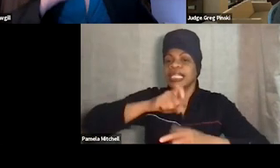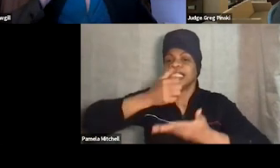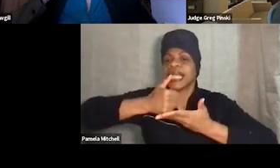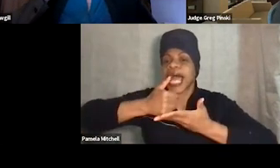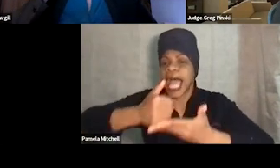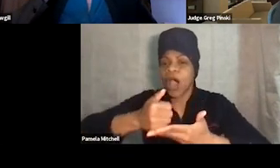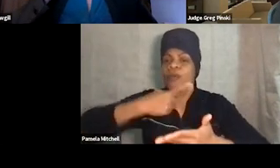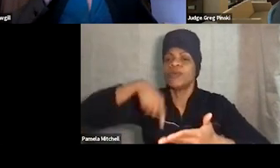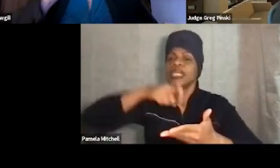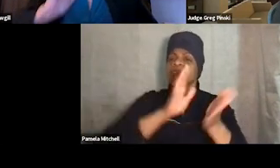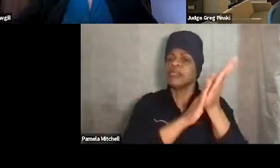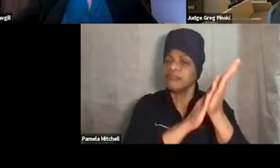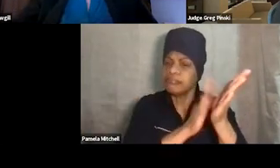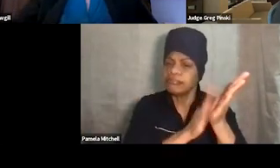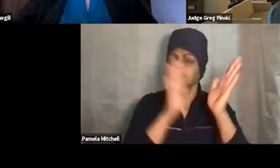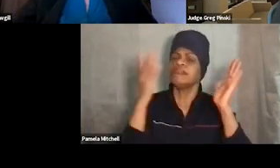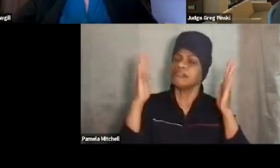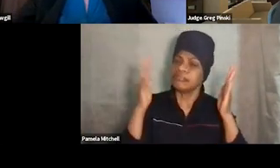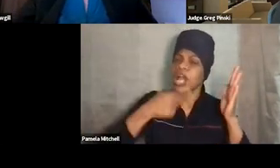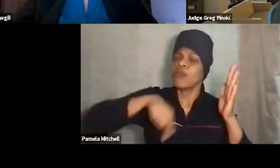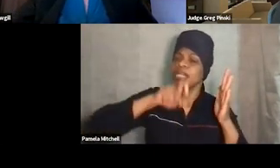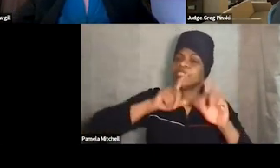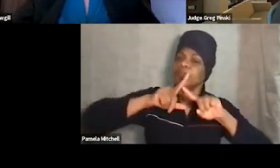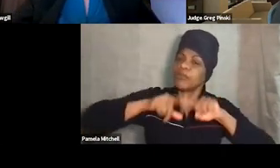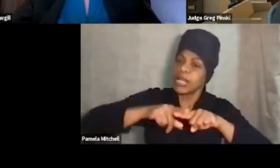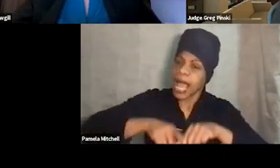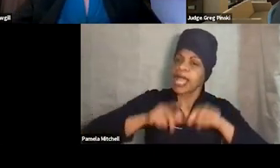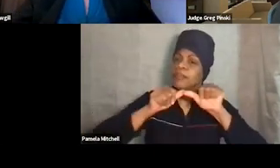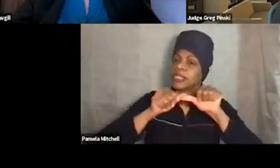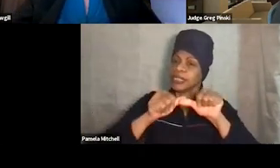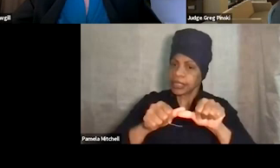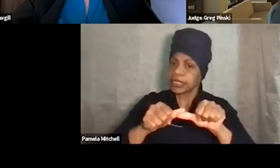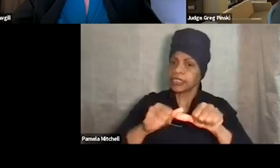and we need to be reliable and consistent when we're doing that. And so making sure that we're fair.